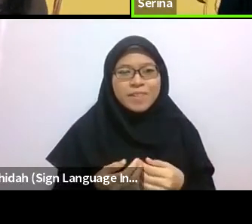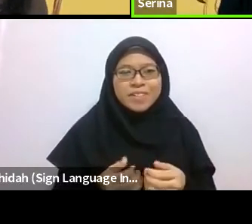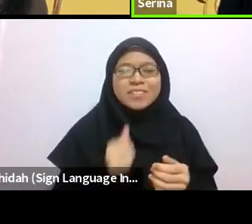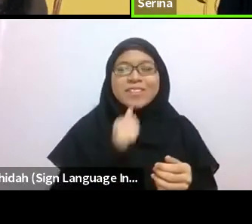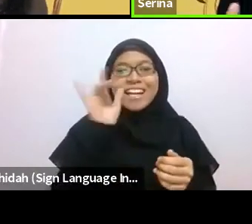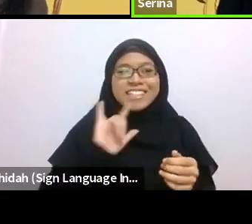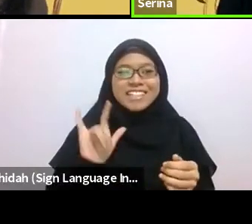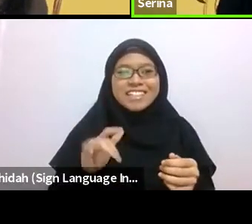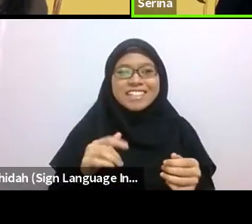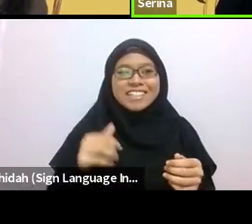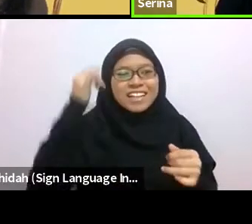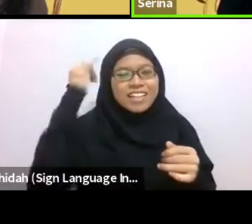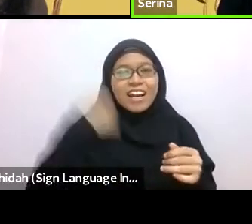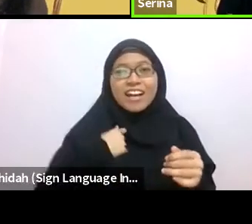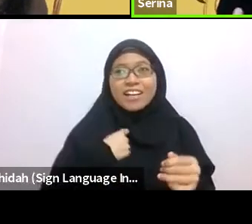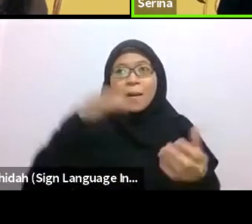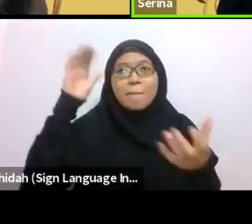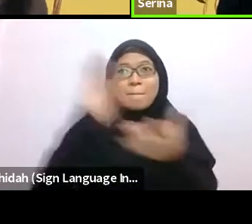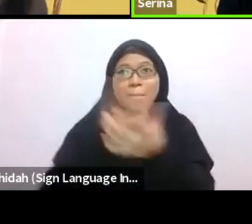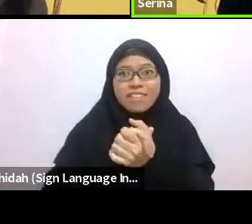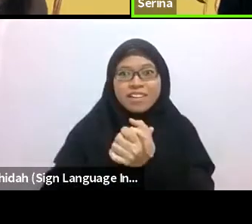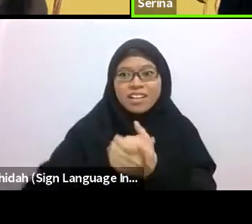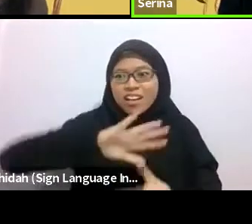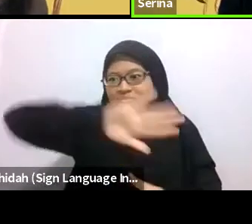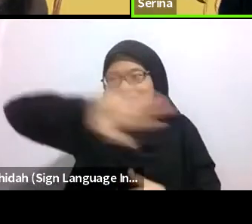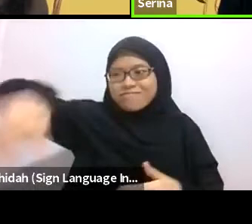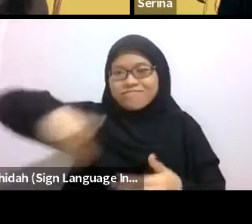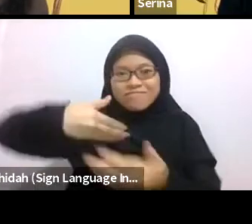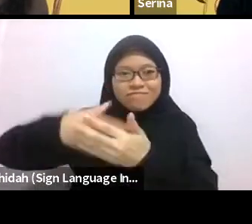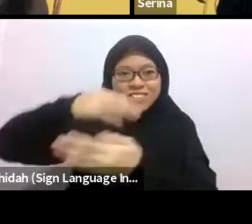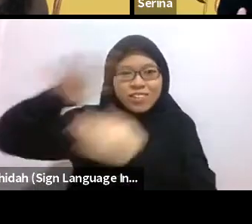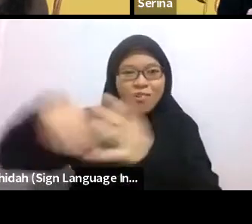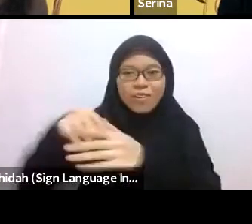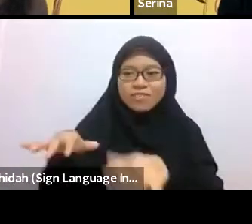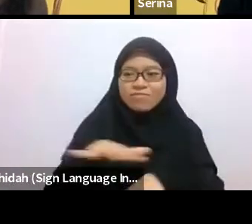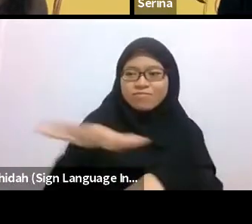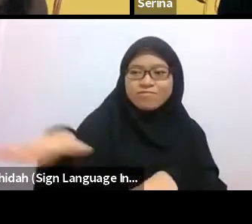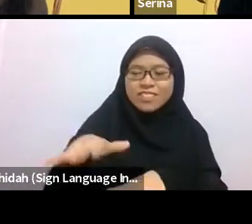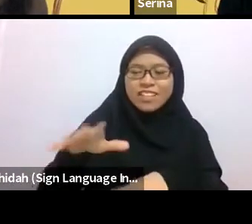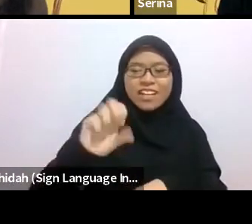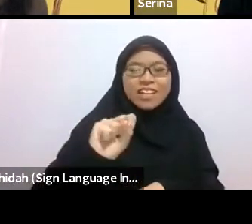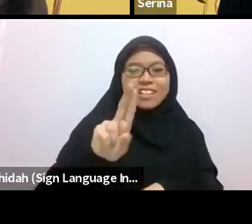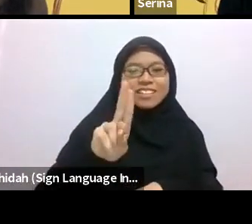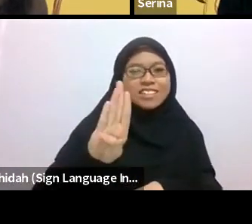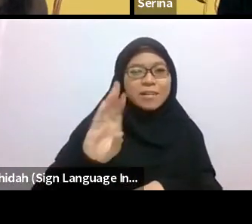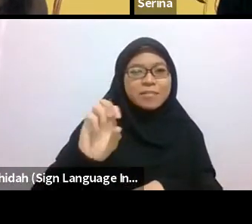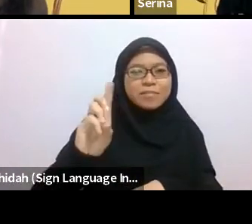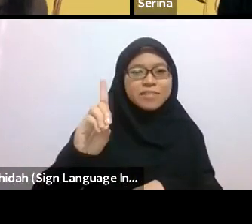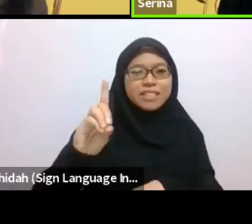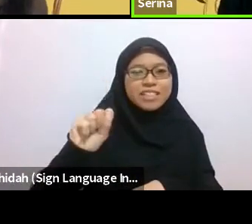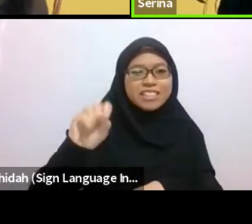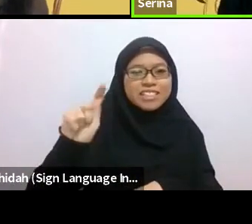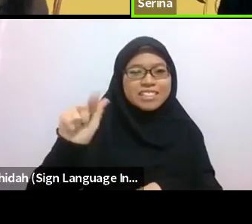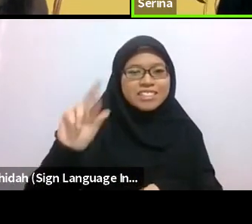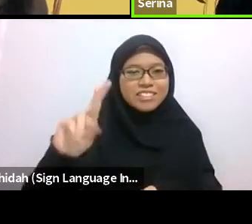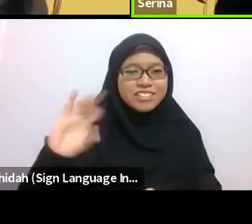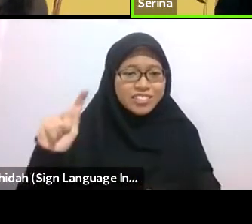Because I’m a very ‘on my own’ kind of person, and I really don’t want to engage with people so much.